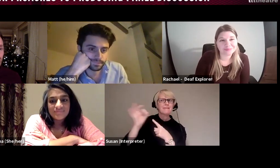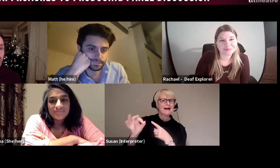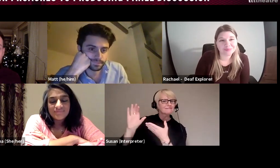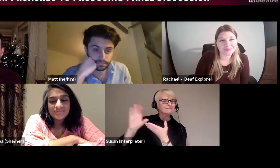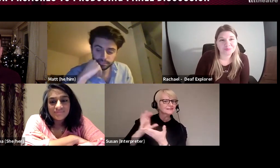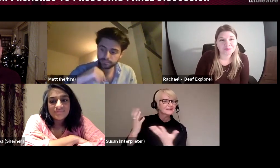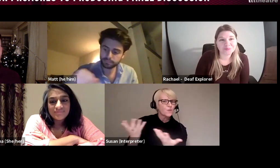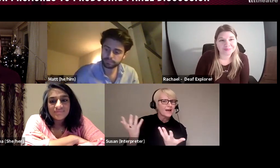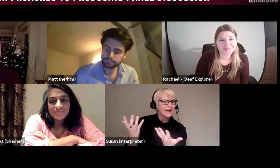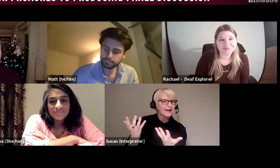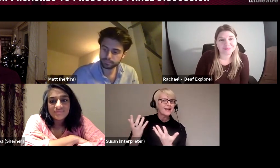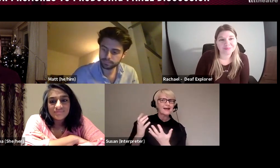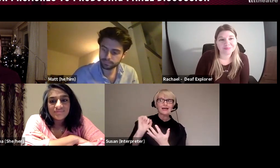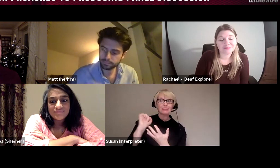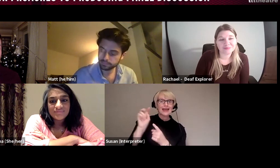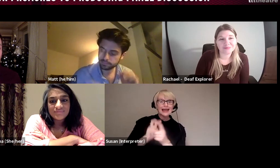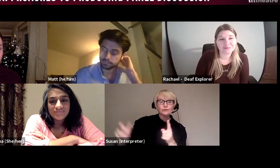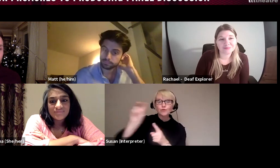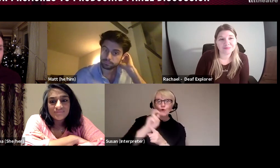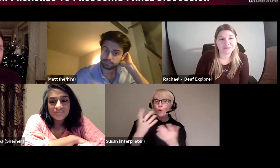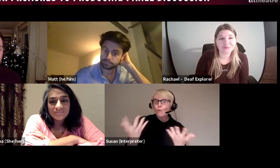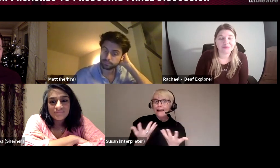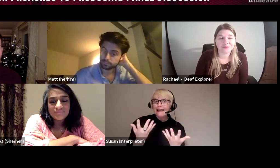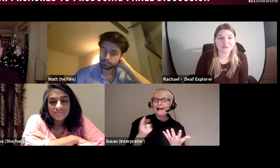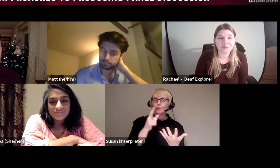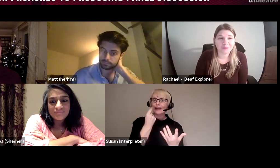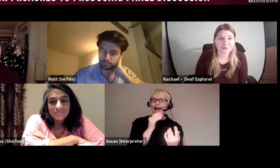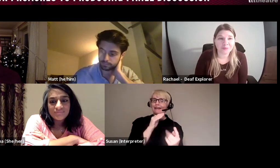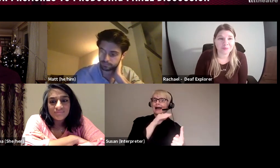places they've toured or taken their work that you might approach, and lots of that information